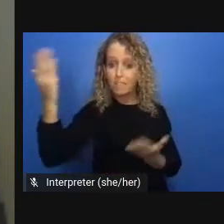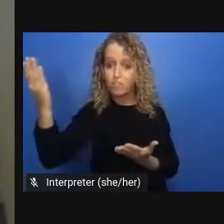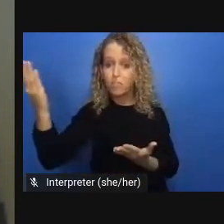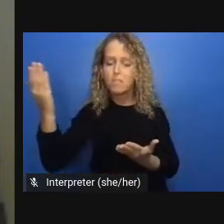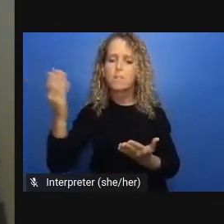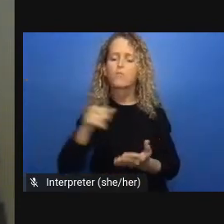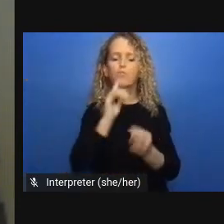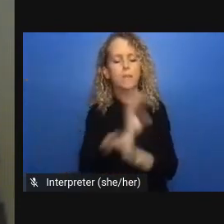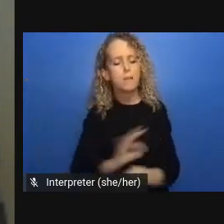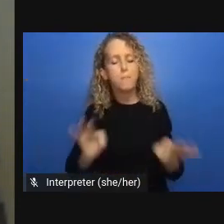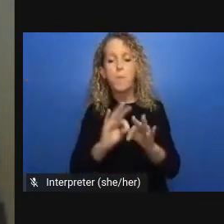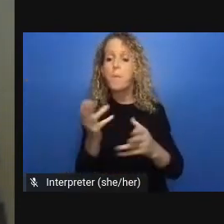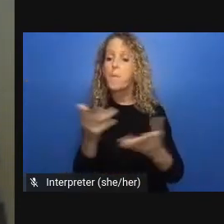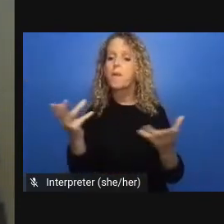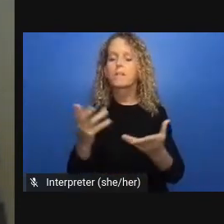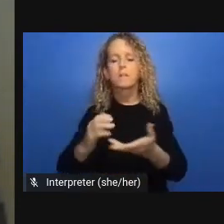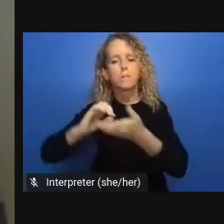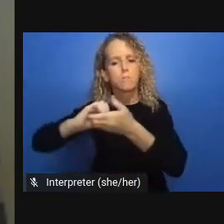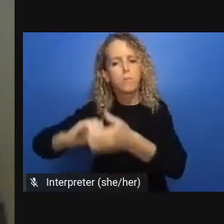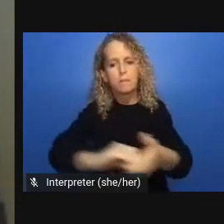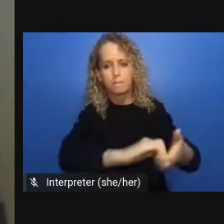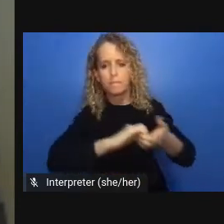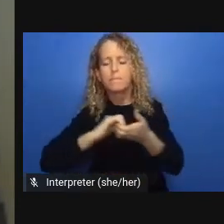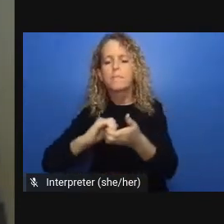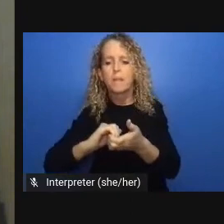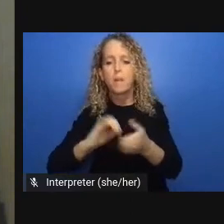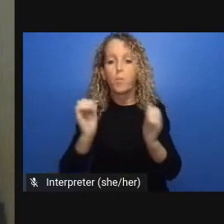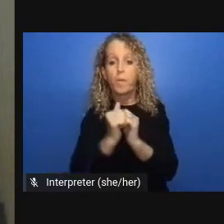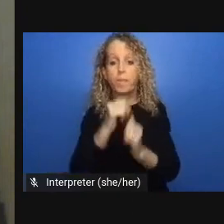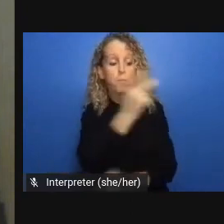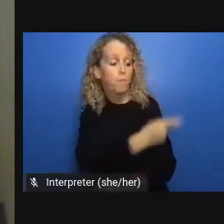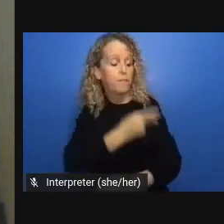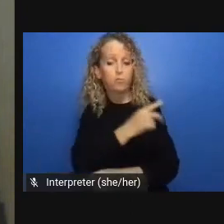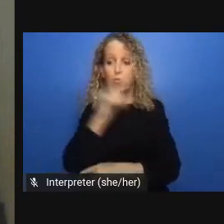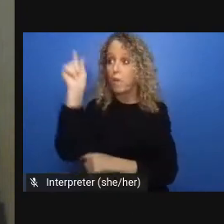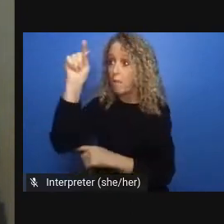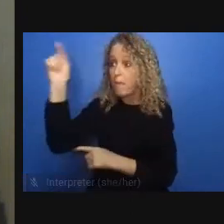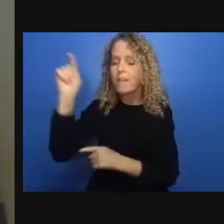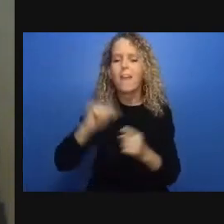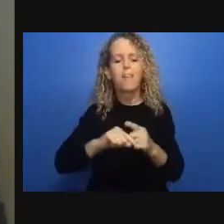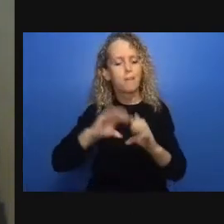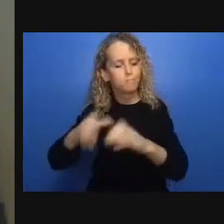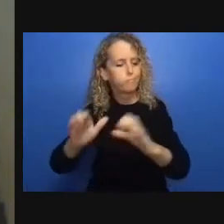defunding police it was once a fringe idea and now it's practically breakfast news and that